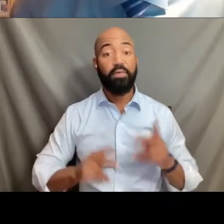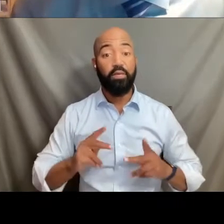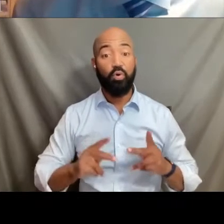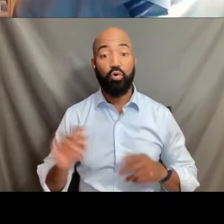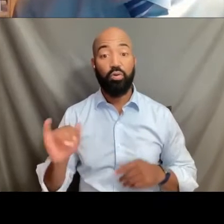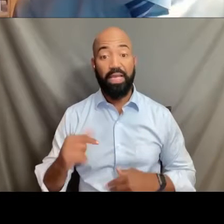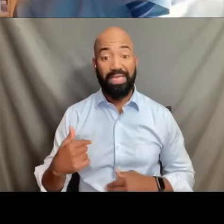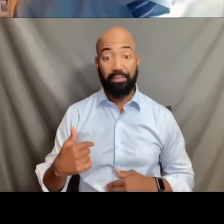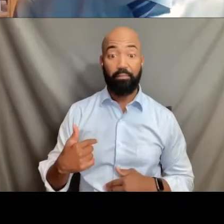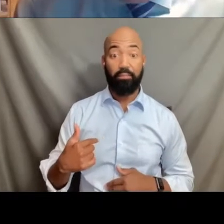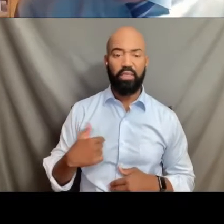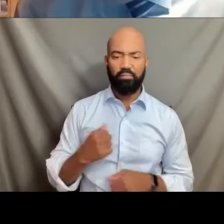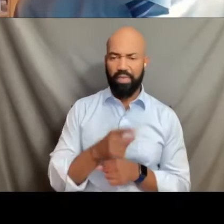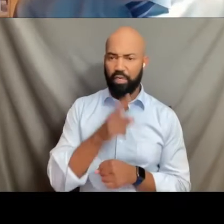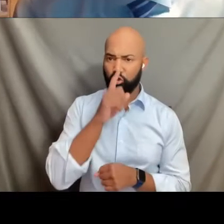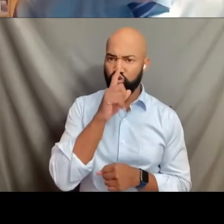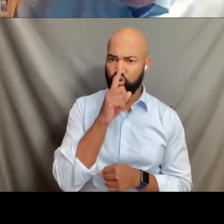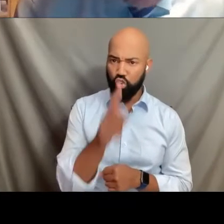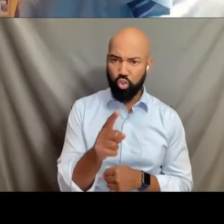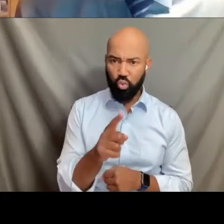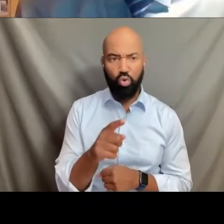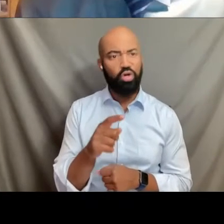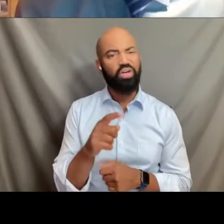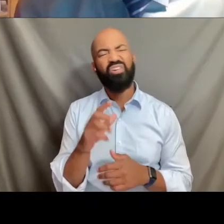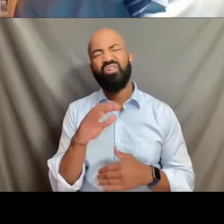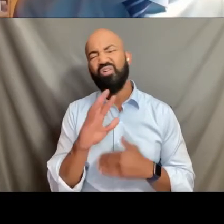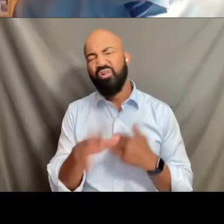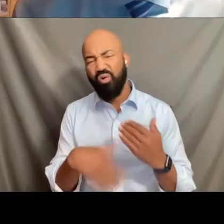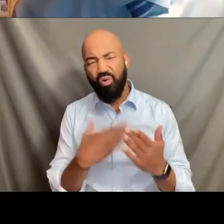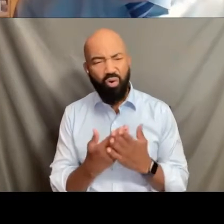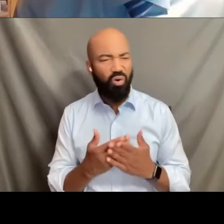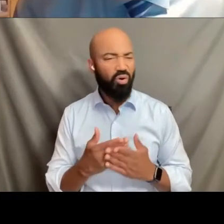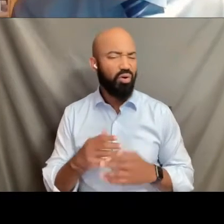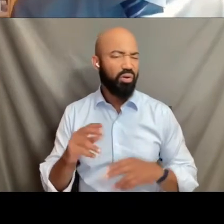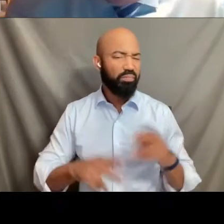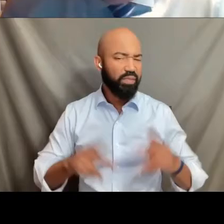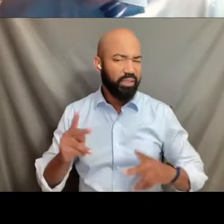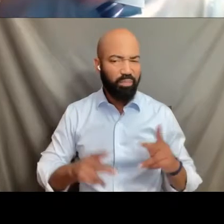to ensure that people of all gender identities,